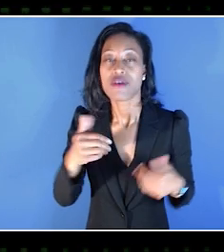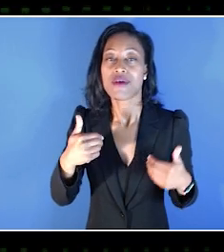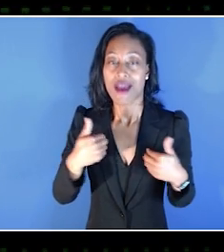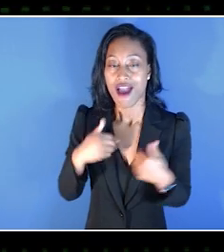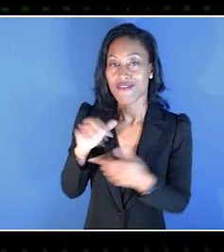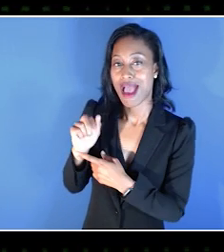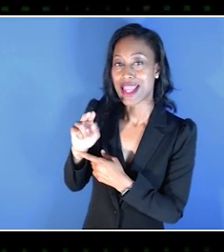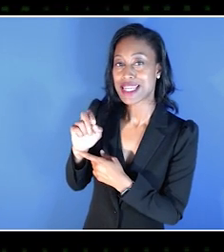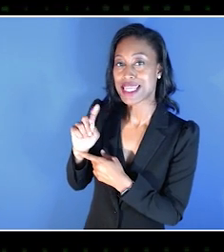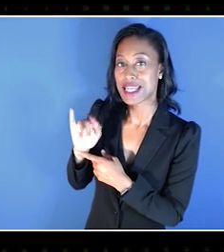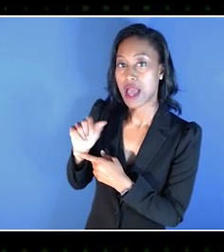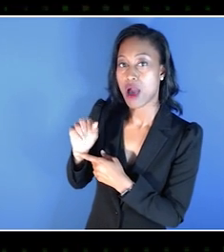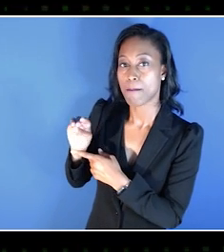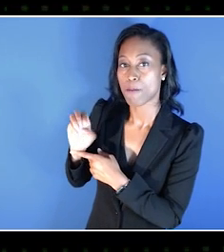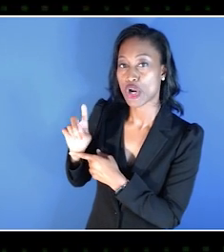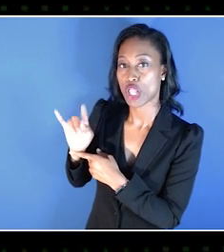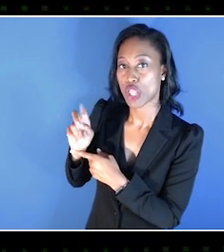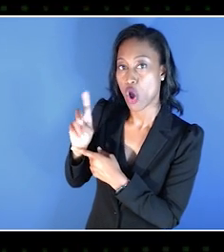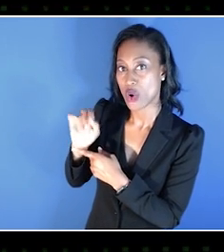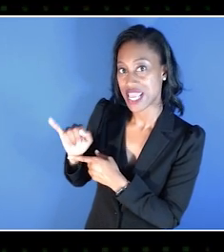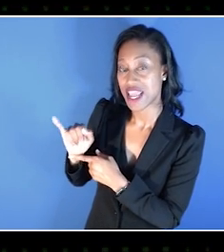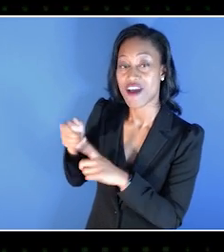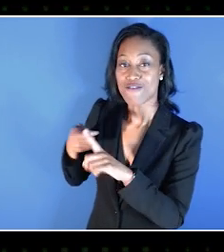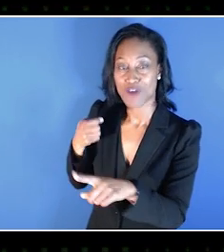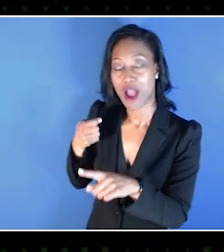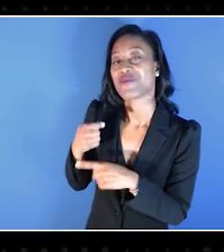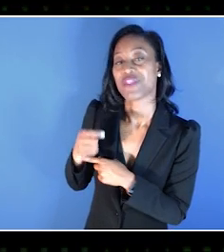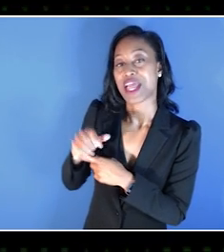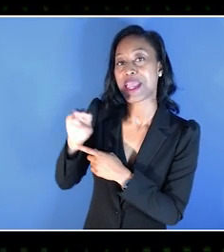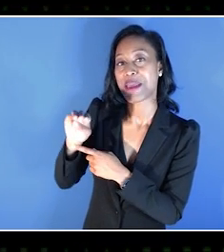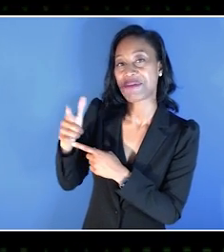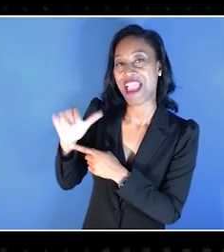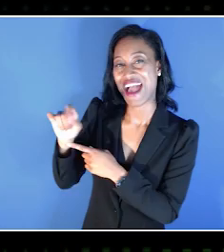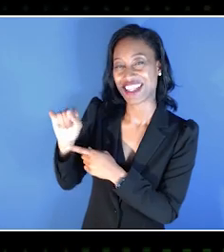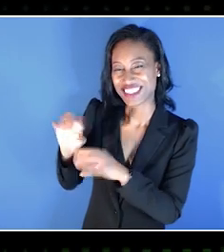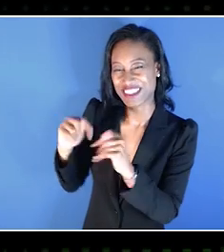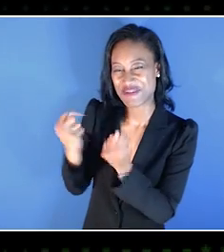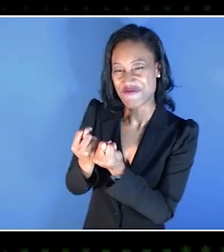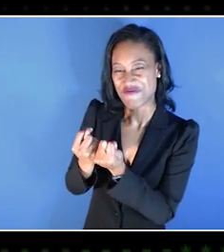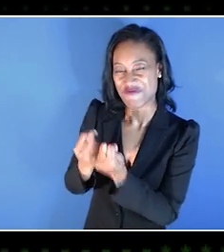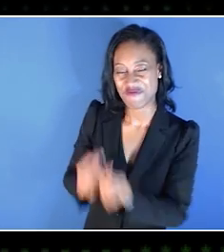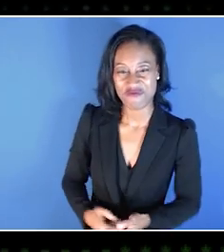from the Microsoft Gaming Accessibility Testing Service, or, as we like to call them, MGATS.